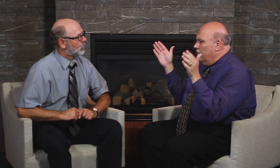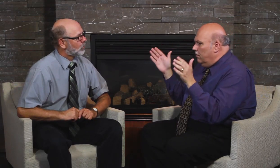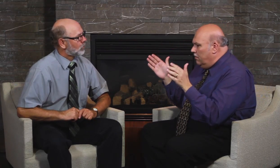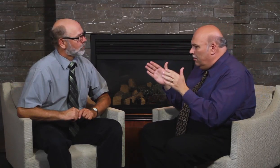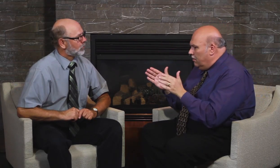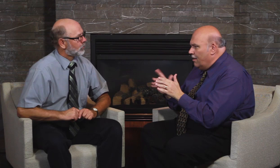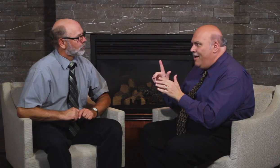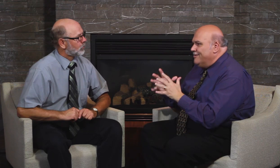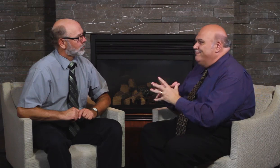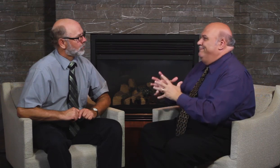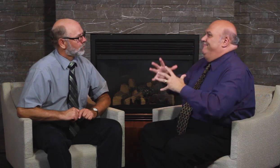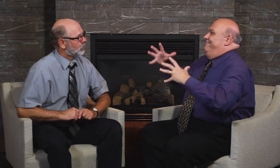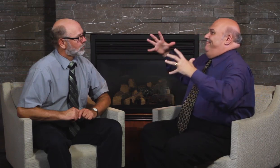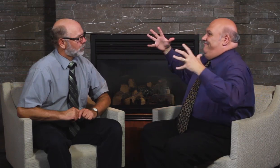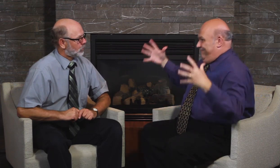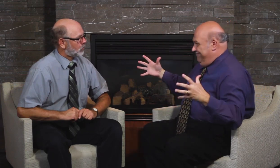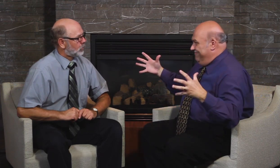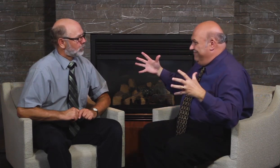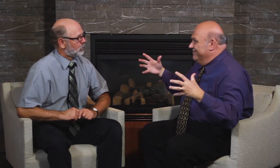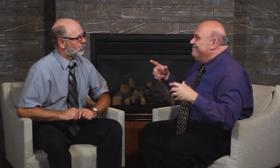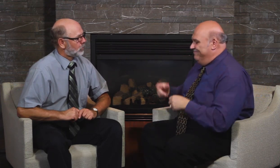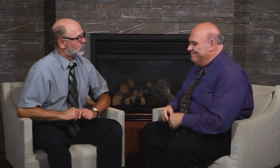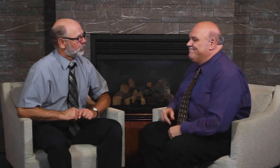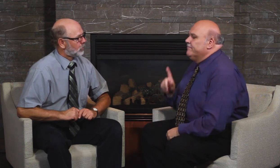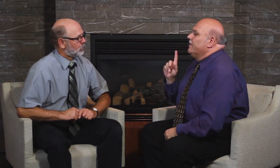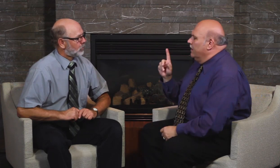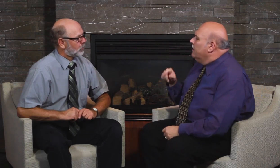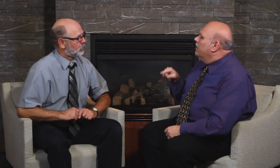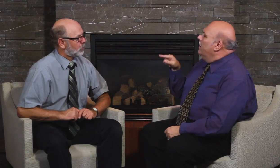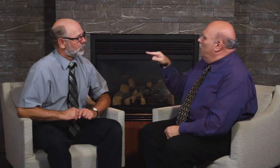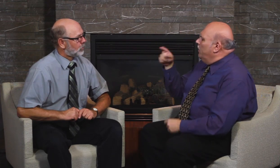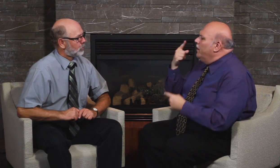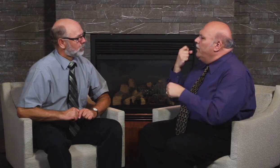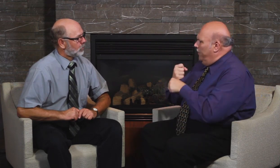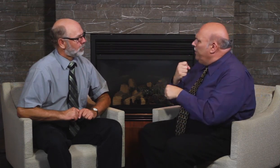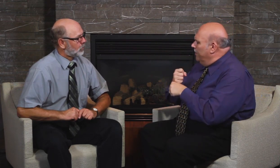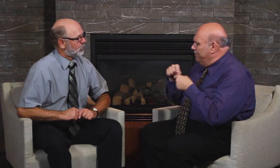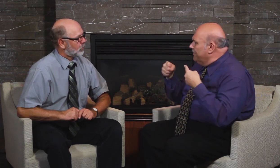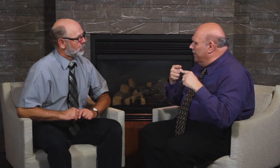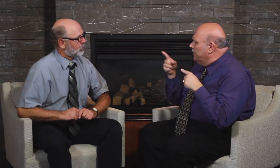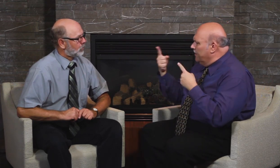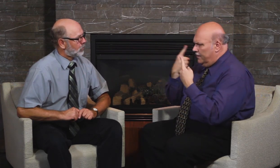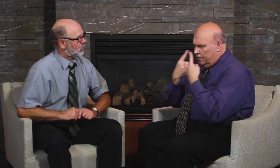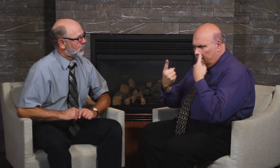for more students. I have a question to ask you. You have been working in politics